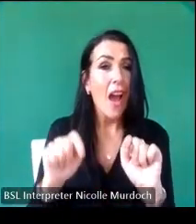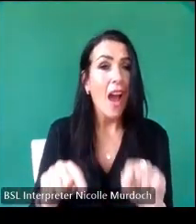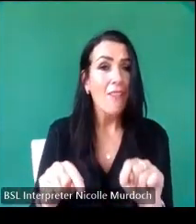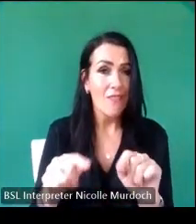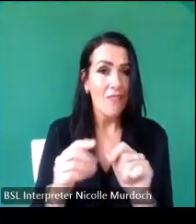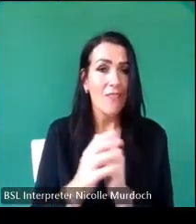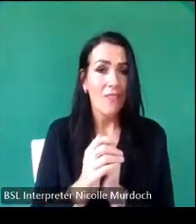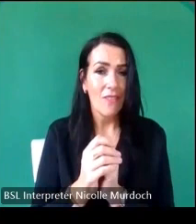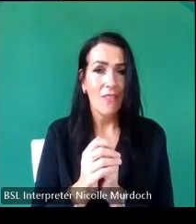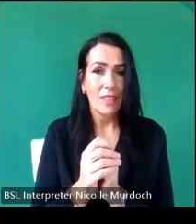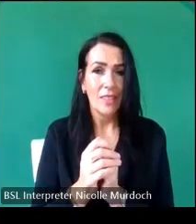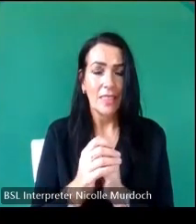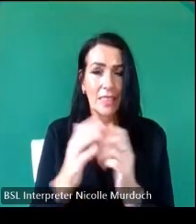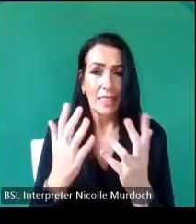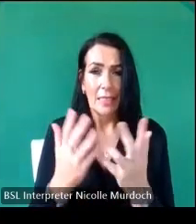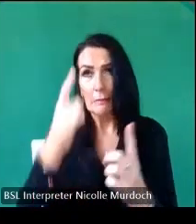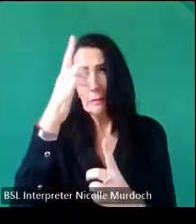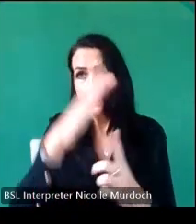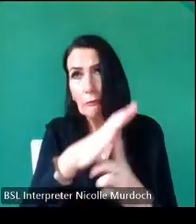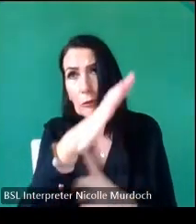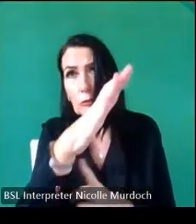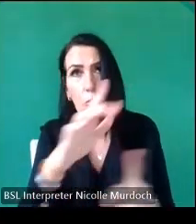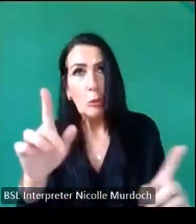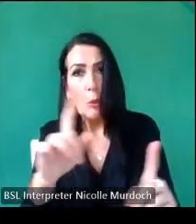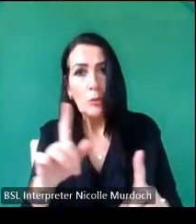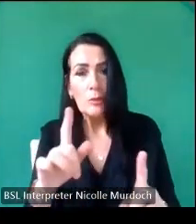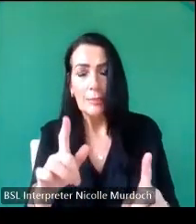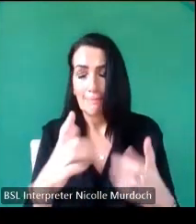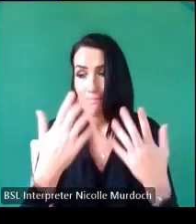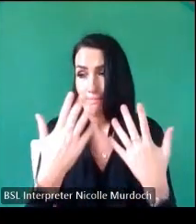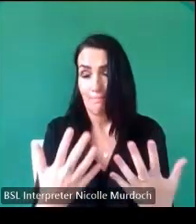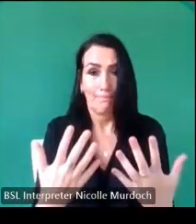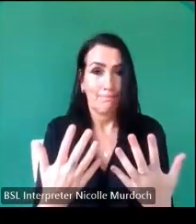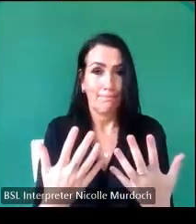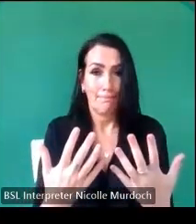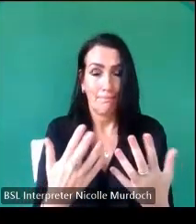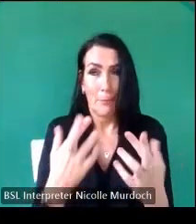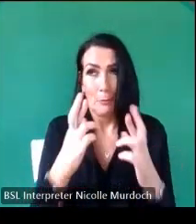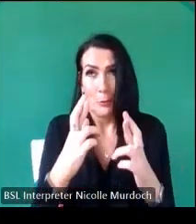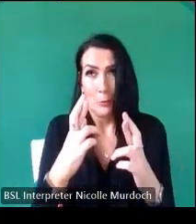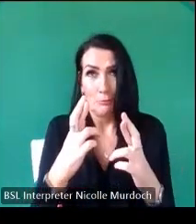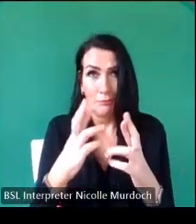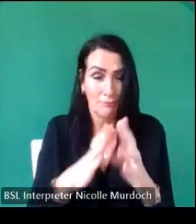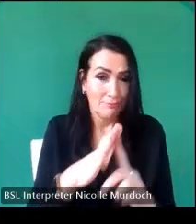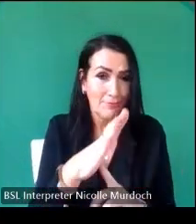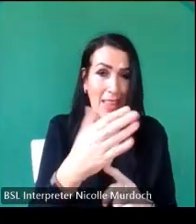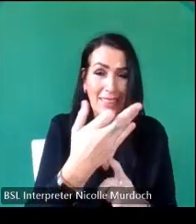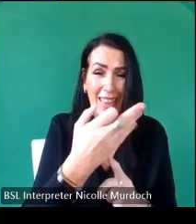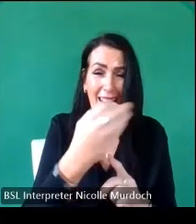its Community future but that might not happen we hope that it'll happen that's 900 years of people